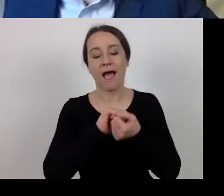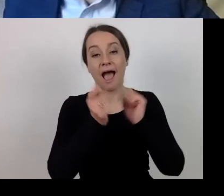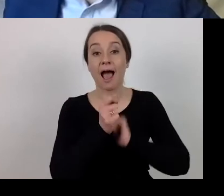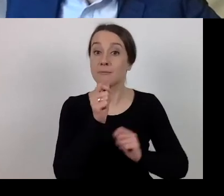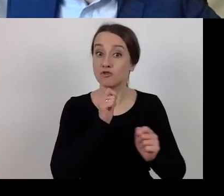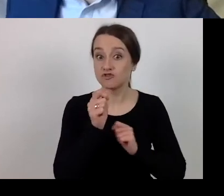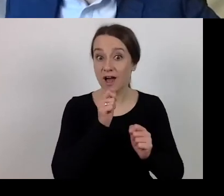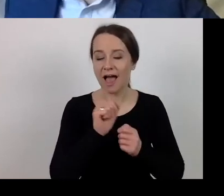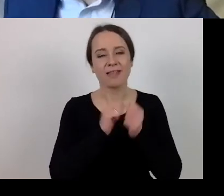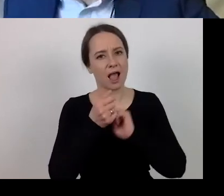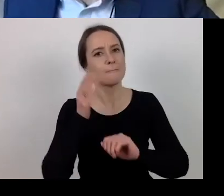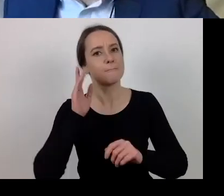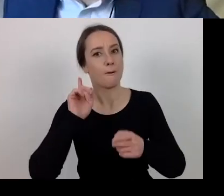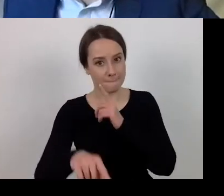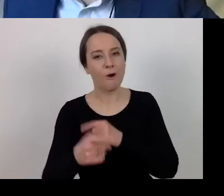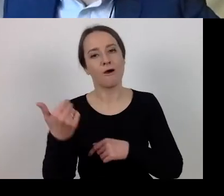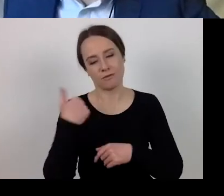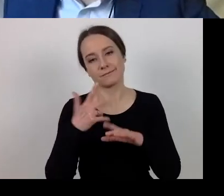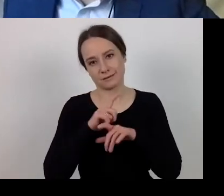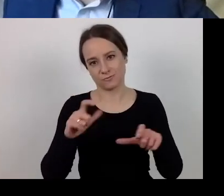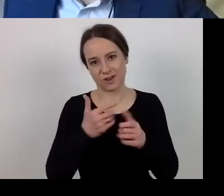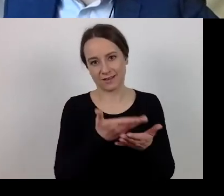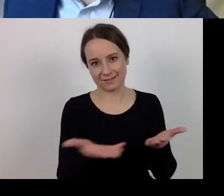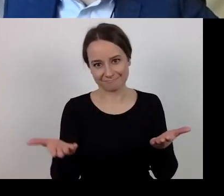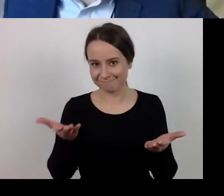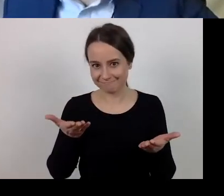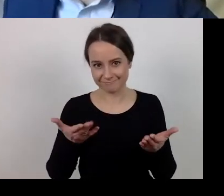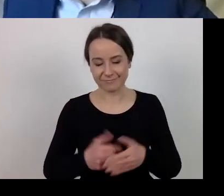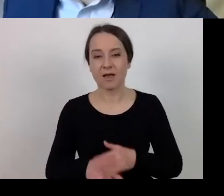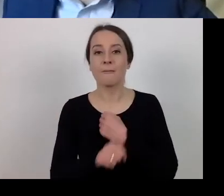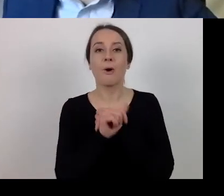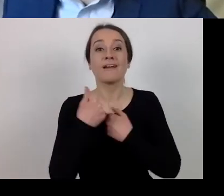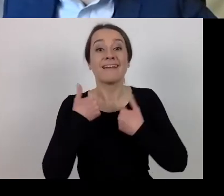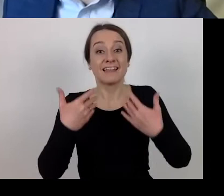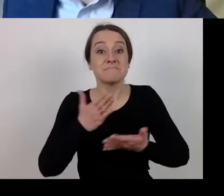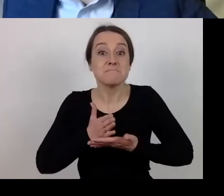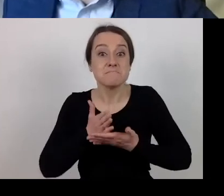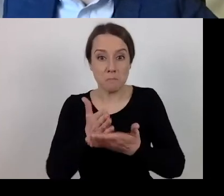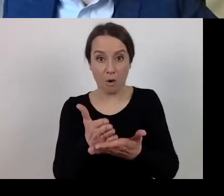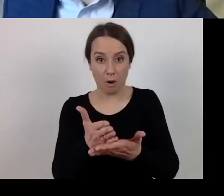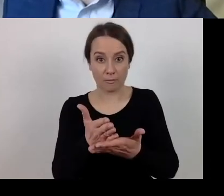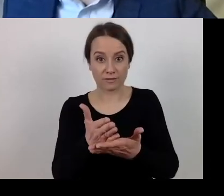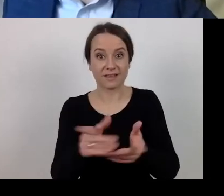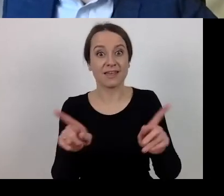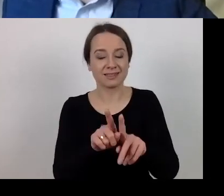and I will also be available in the coming days to reply to your questions.